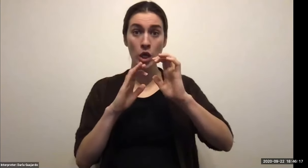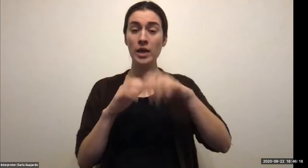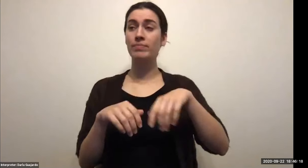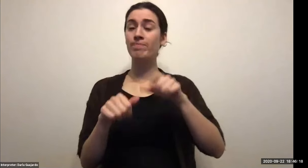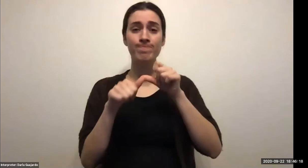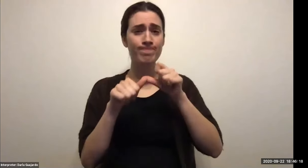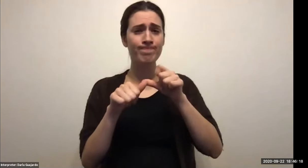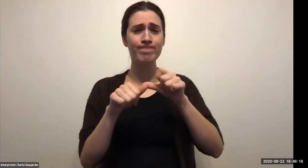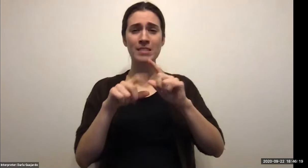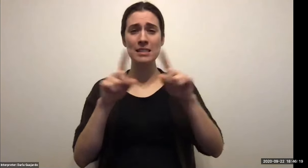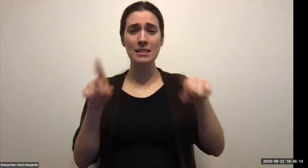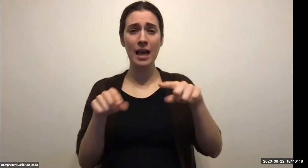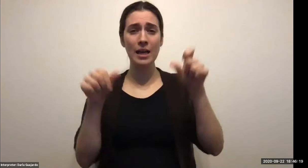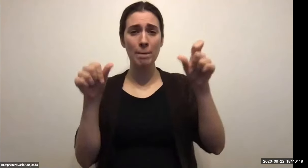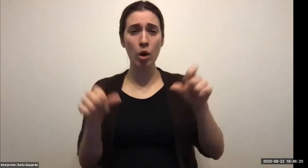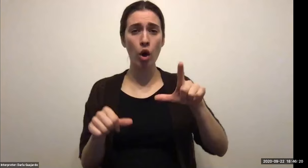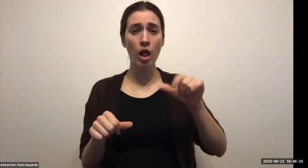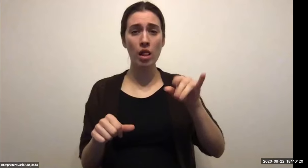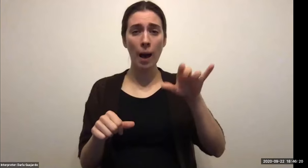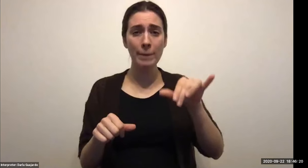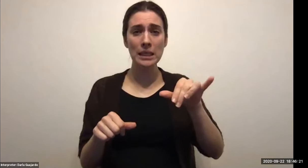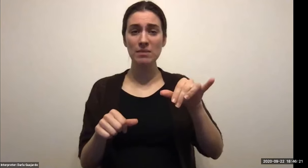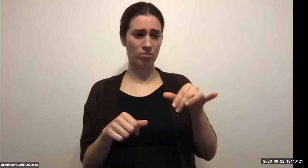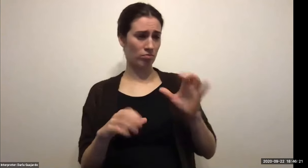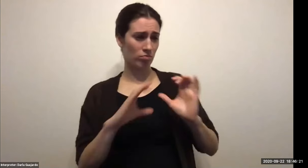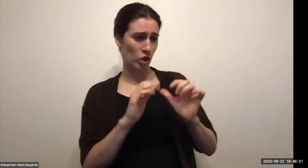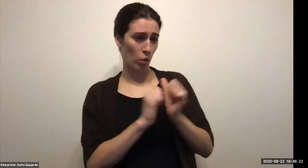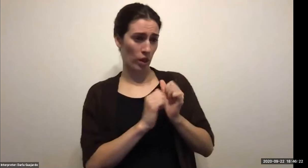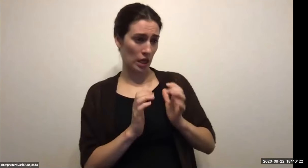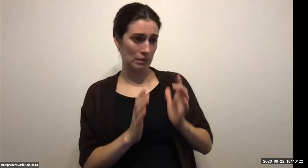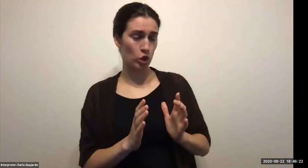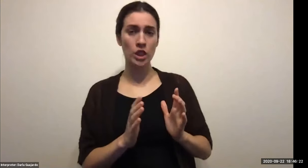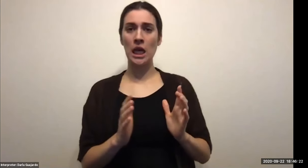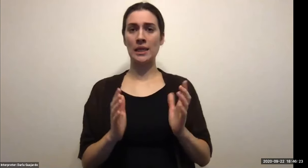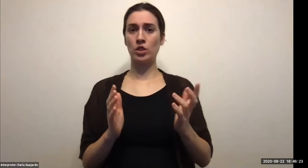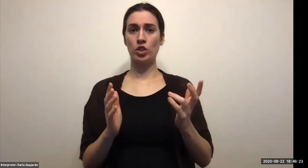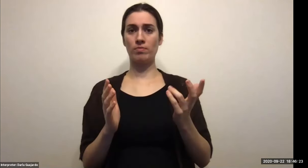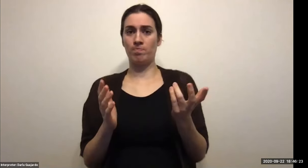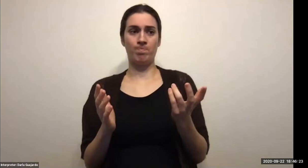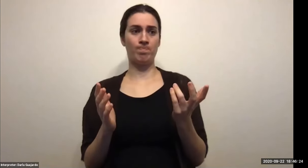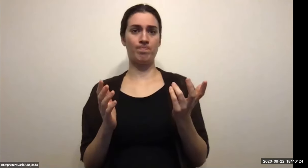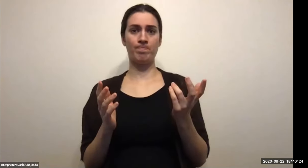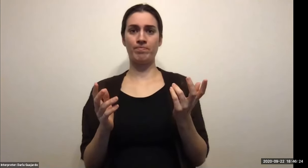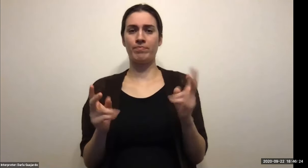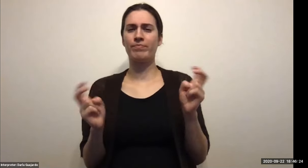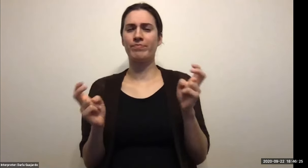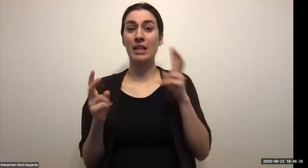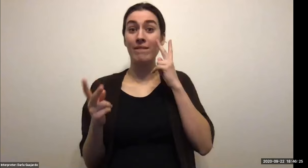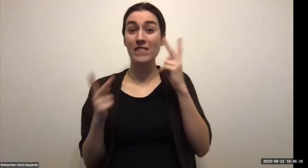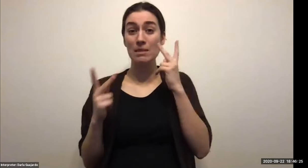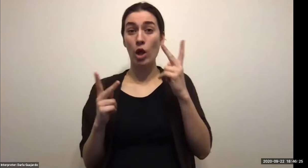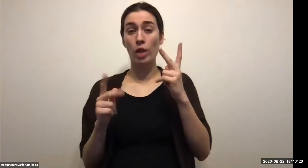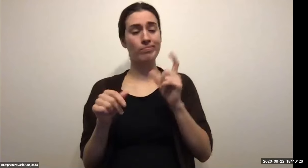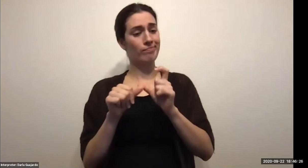Keith Wolling: Very proud to represent our at the course of my life. And what I bring to the table. So Jeremy and Muhammad, everybody. I just want to say thank you, but